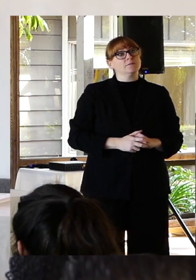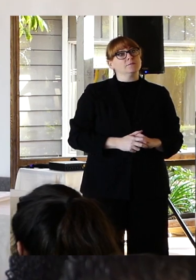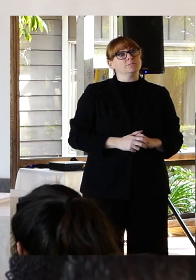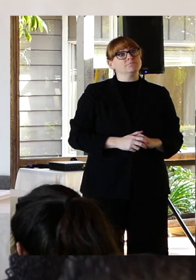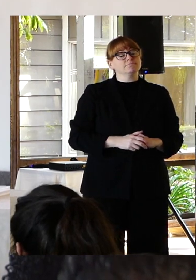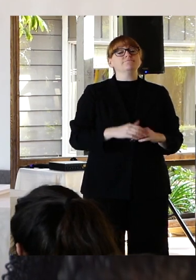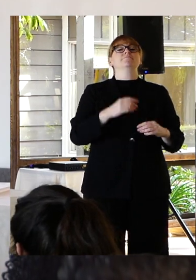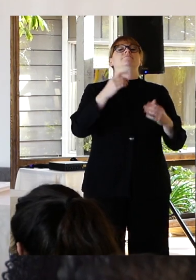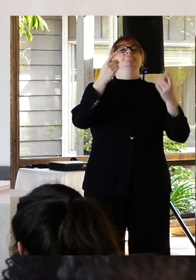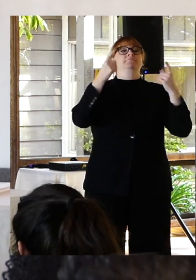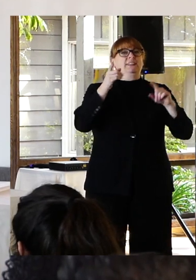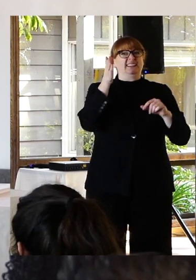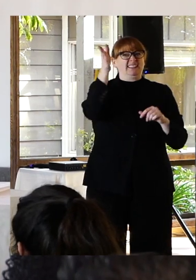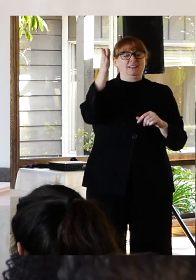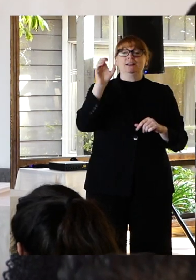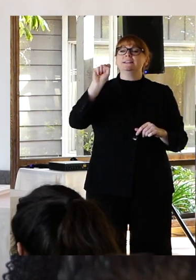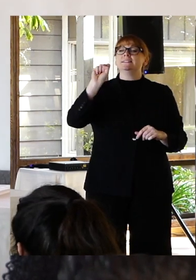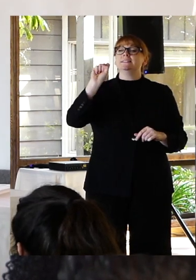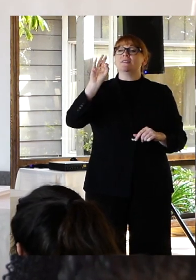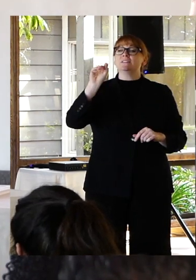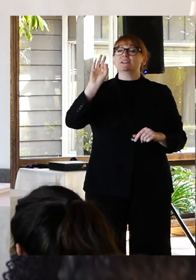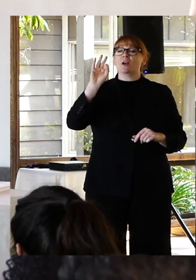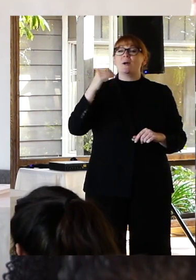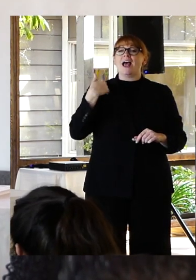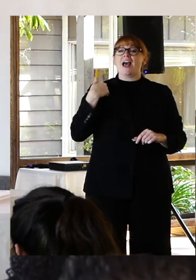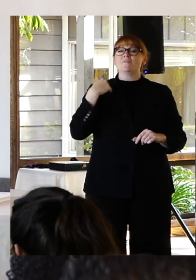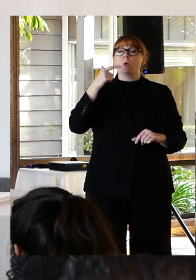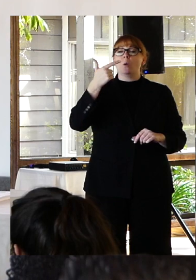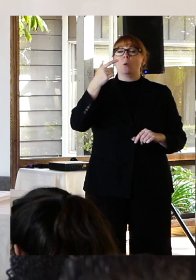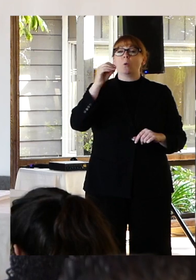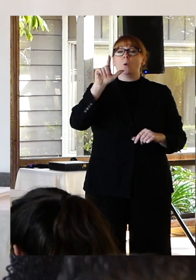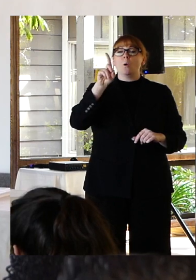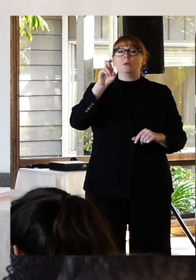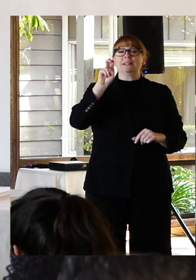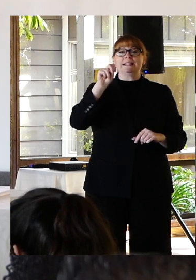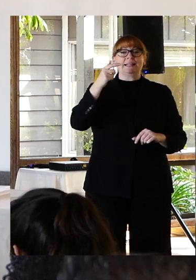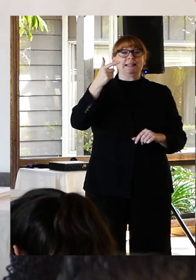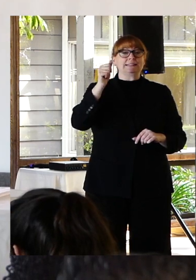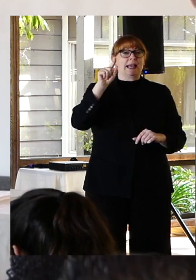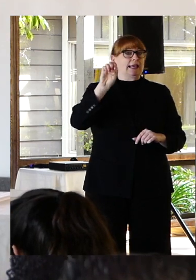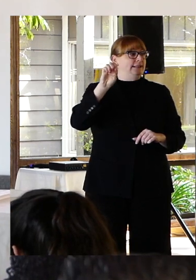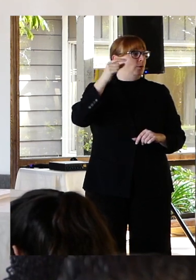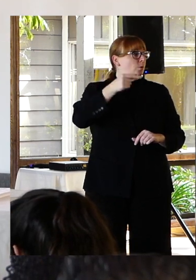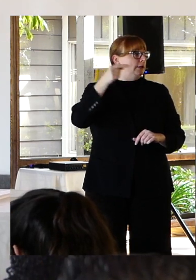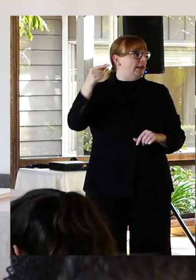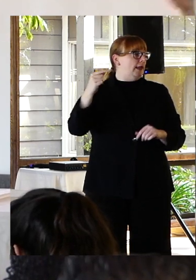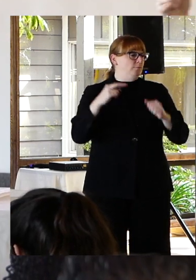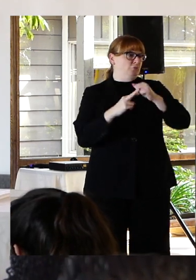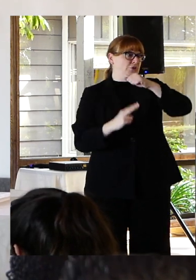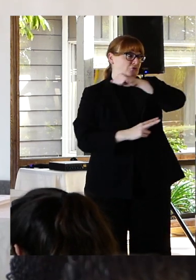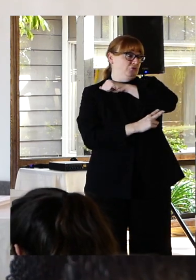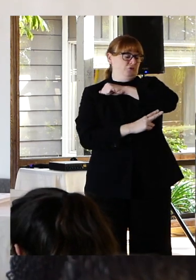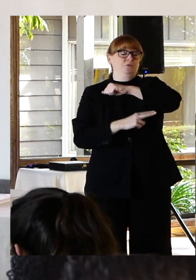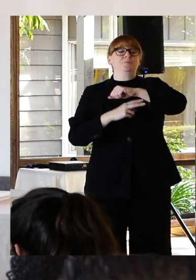Francisco Home to the Golden Gate Bridge. For those of you who don't know conservative